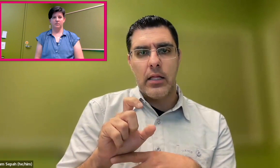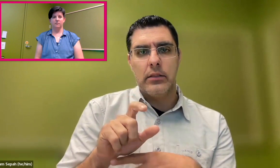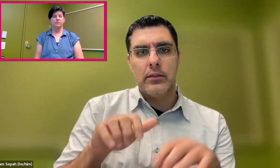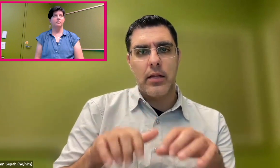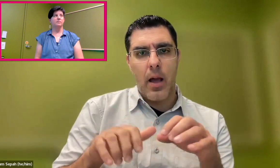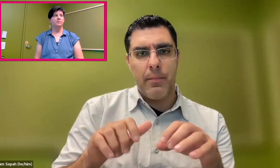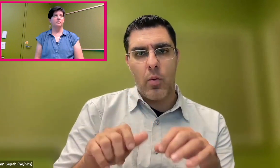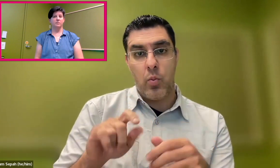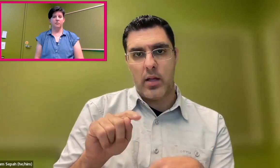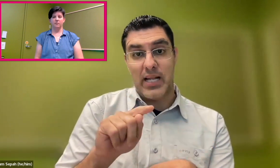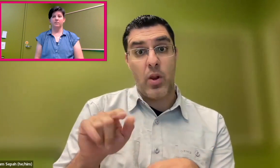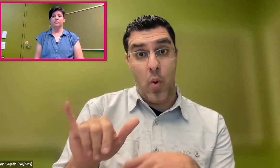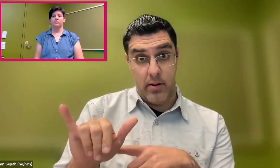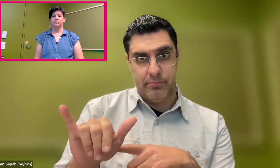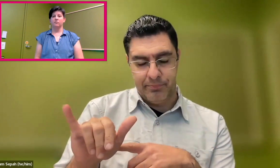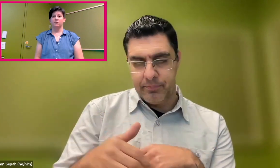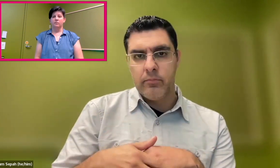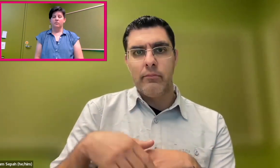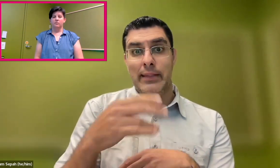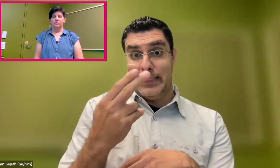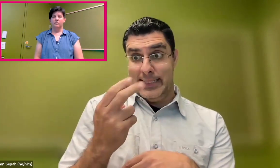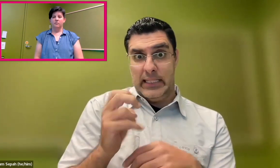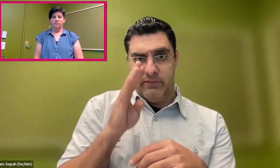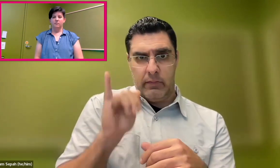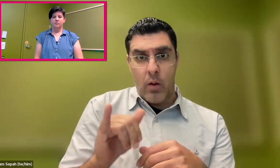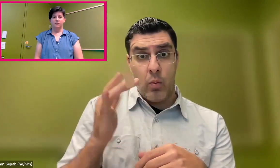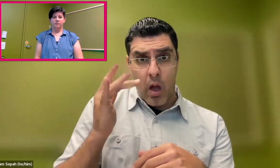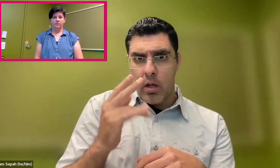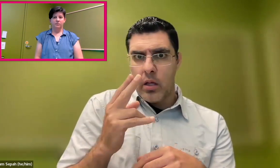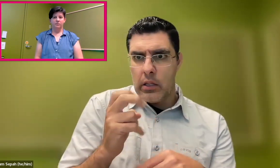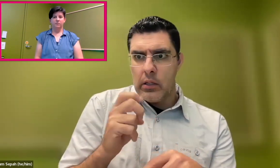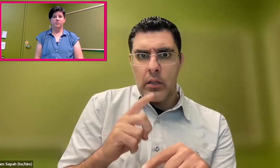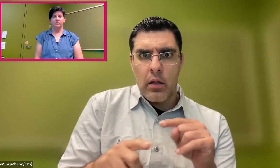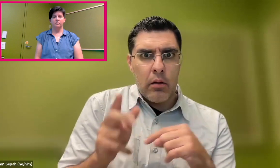He came up with the teletypewriter, called a TTY,